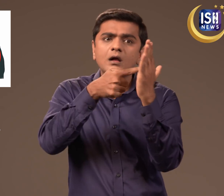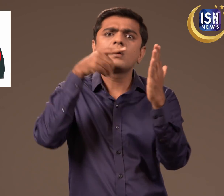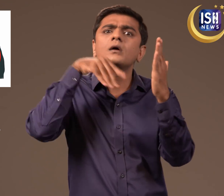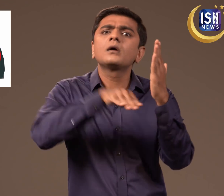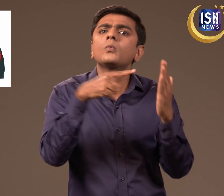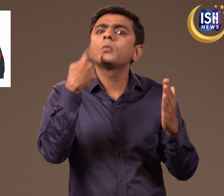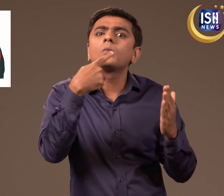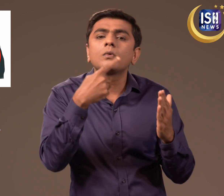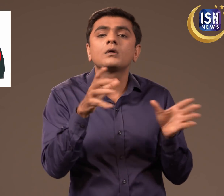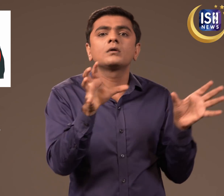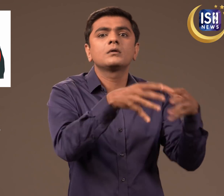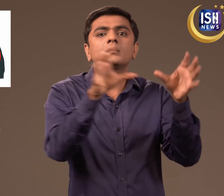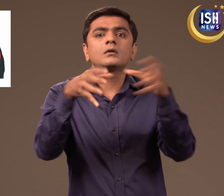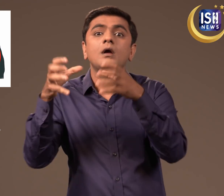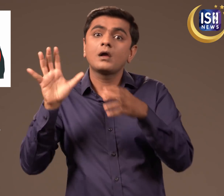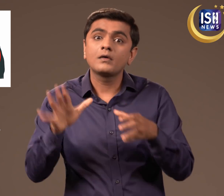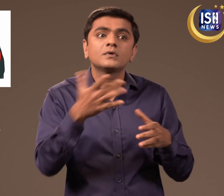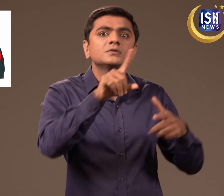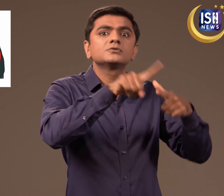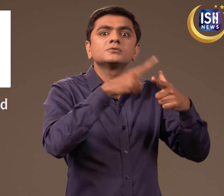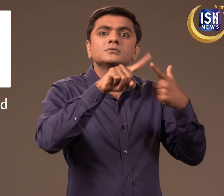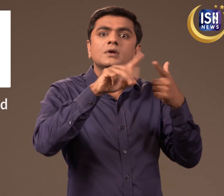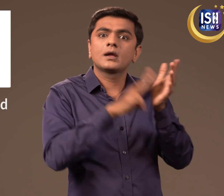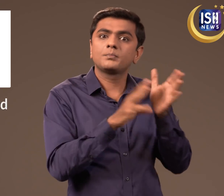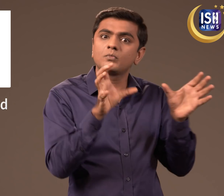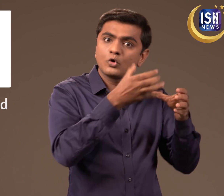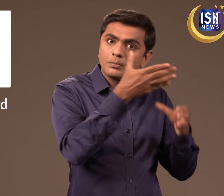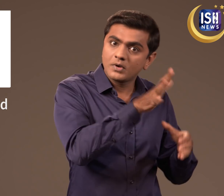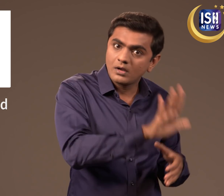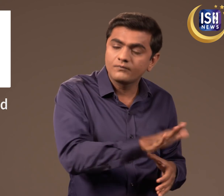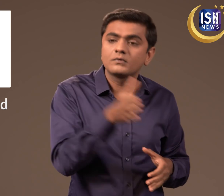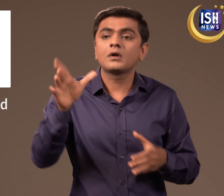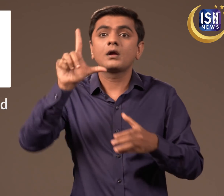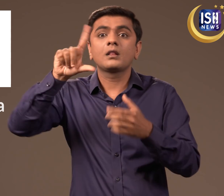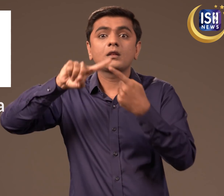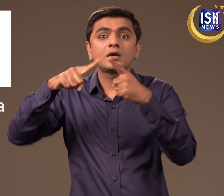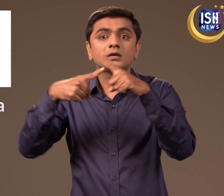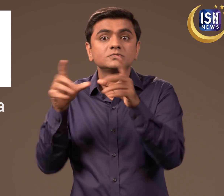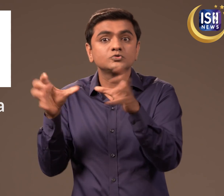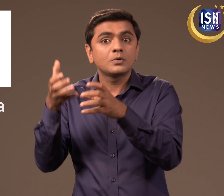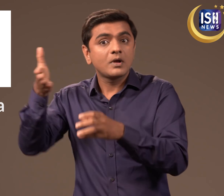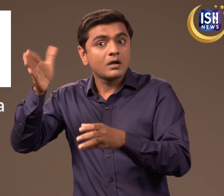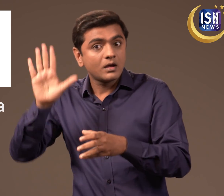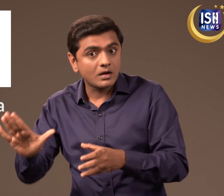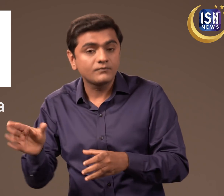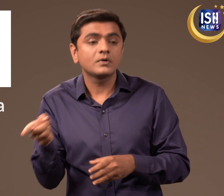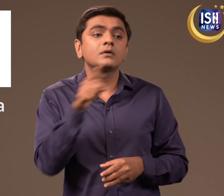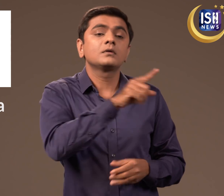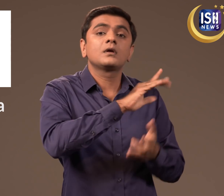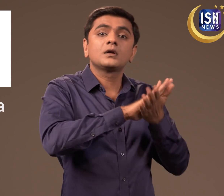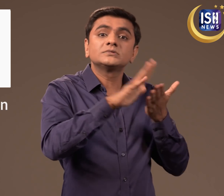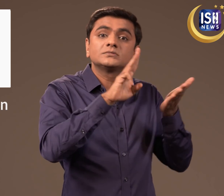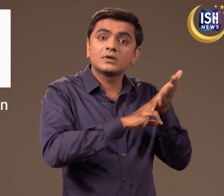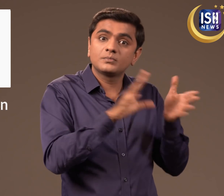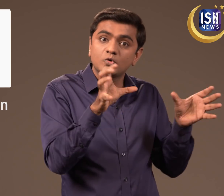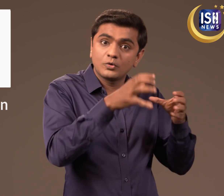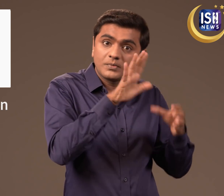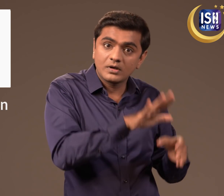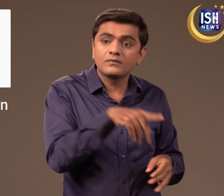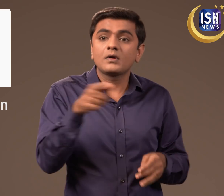They were from organisations like the Jaish-e-Mohammed, Lashkar-e-Taiba, Hizbul Mujahideen